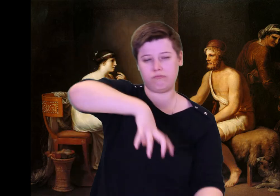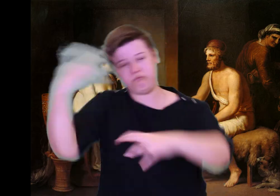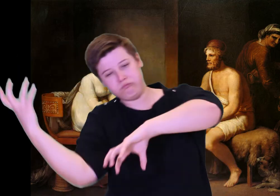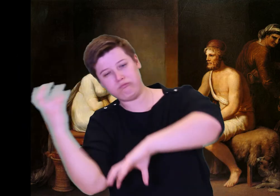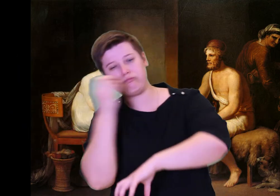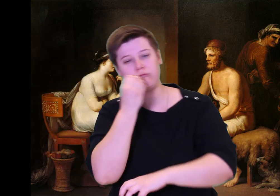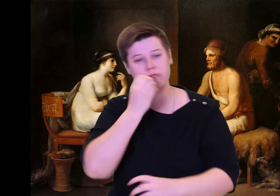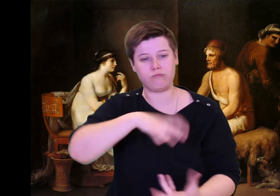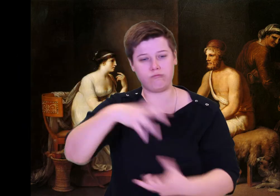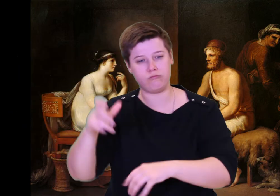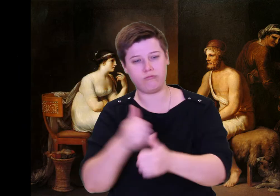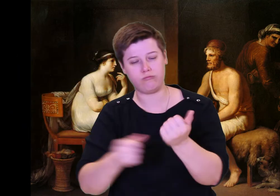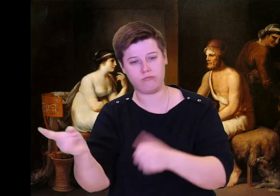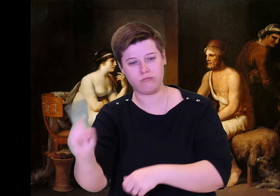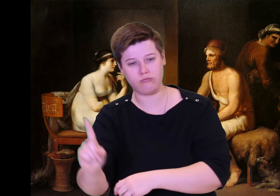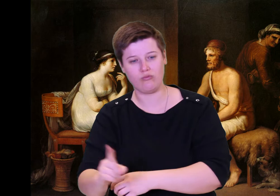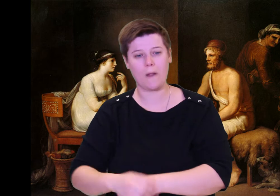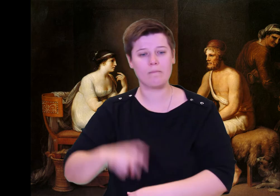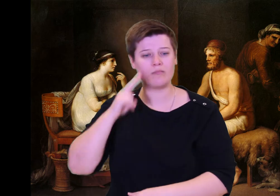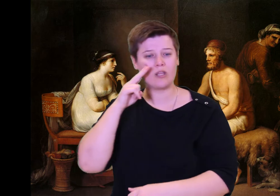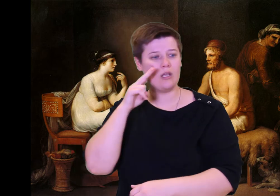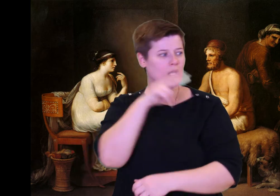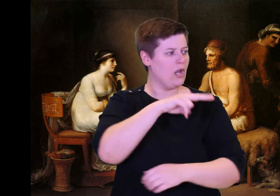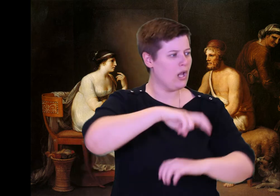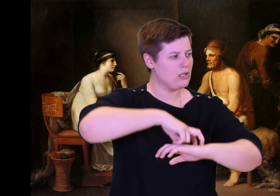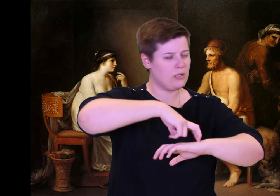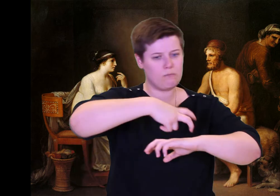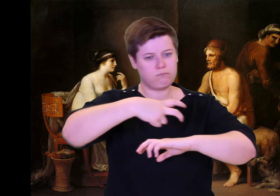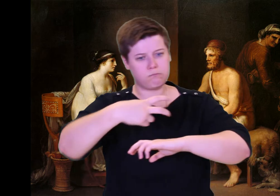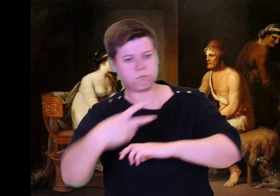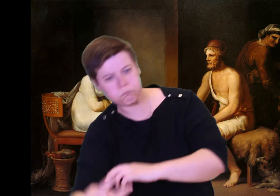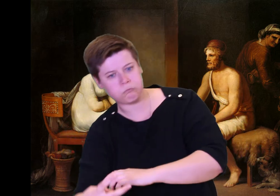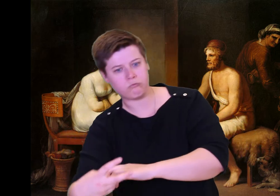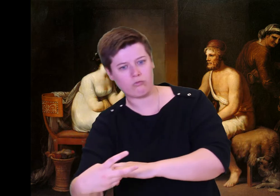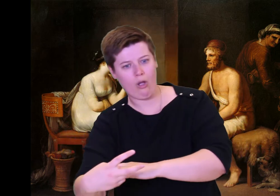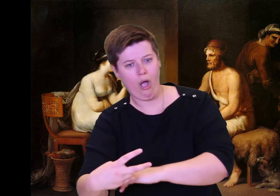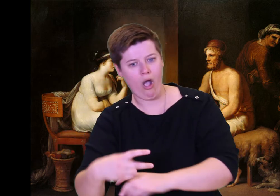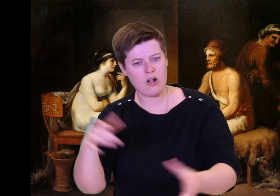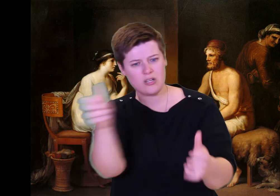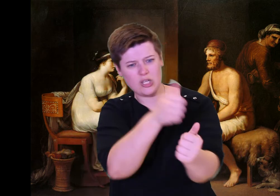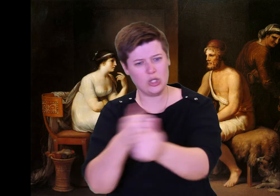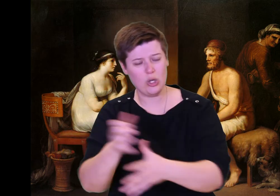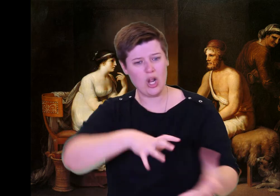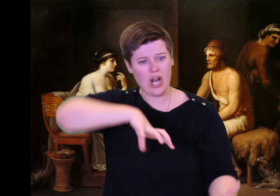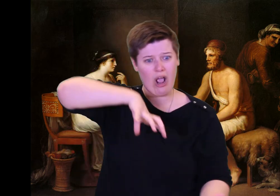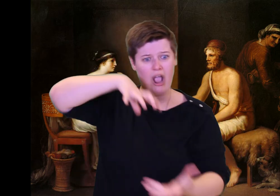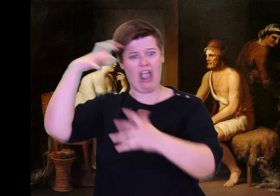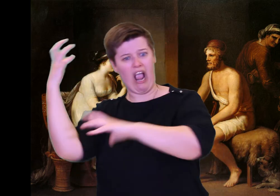A double pipe of blood gushed from his nostrils. His foot twitched, and knocked